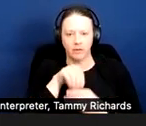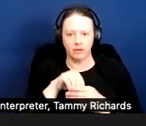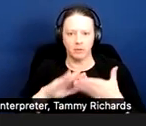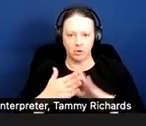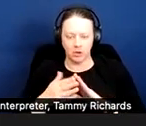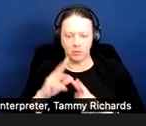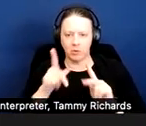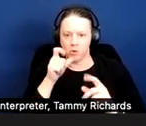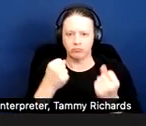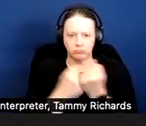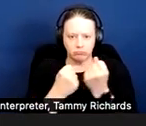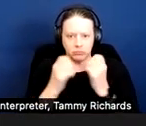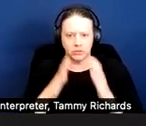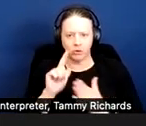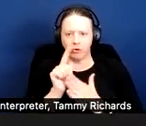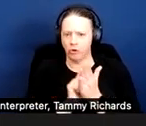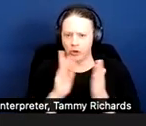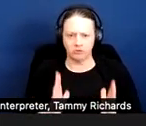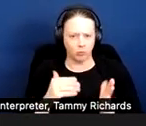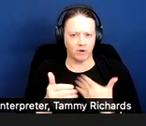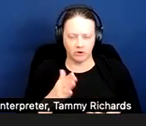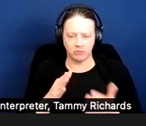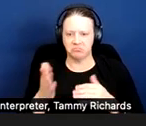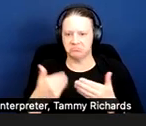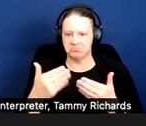people who are advocates, attorneys, it doesn't matter; they're pretty easy to understand.